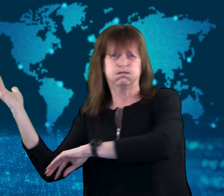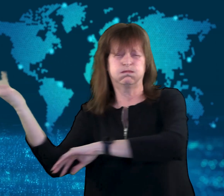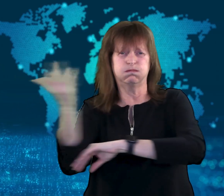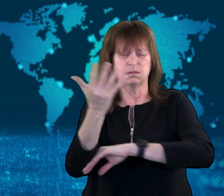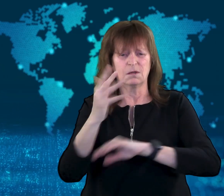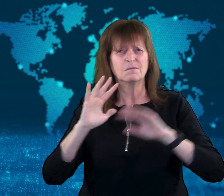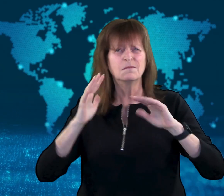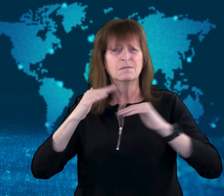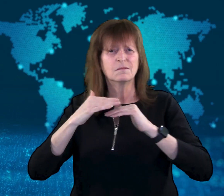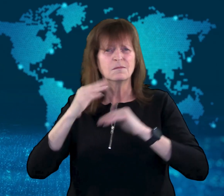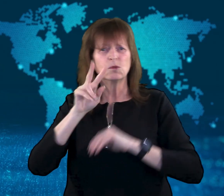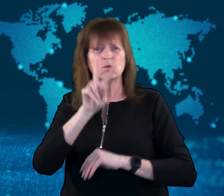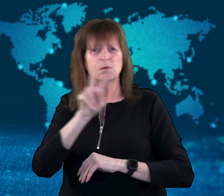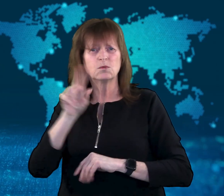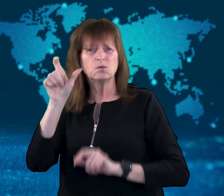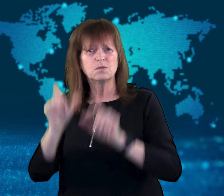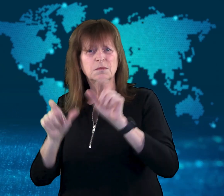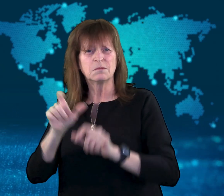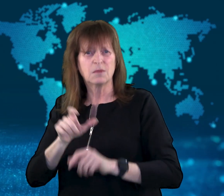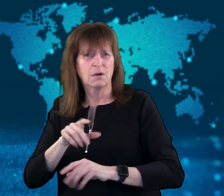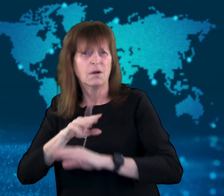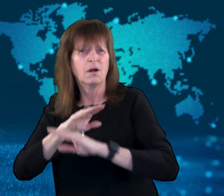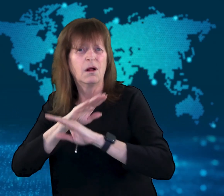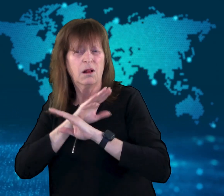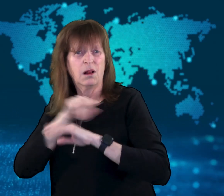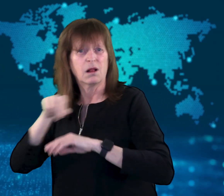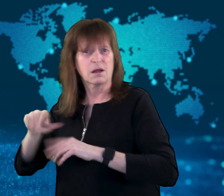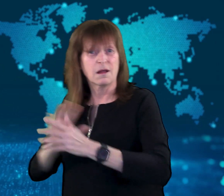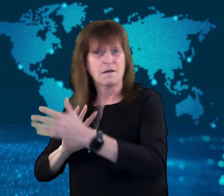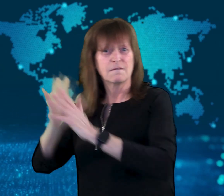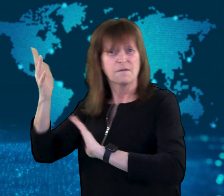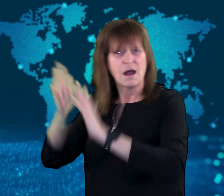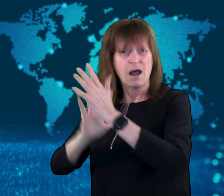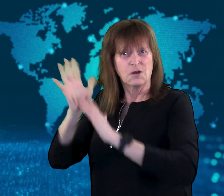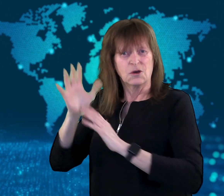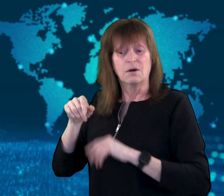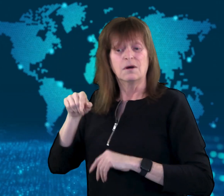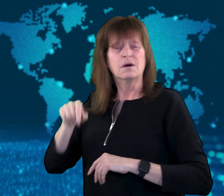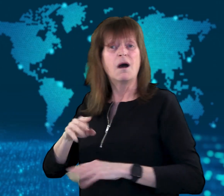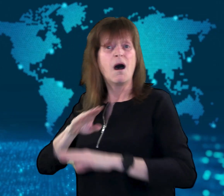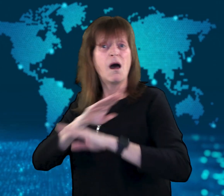At least 22 people have died in the fires, and the death toll is